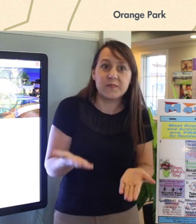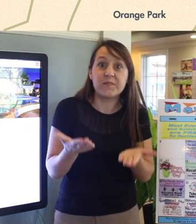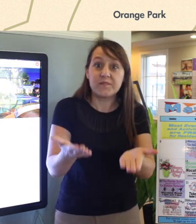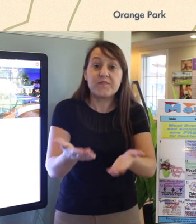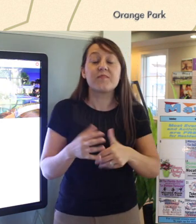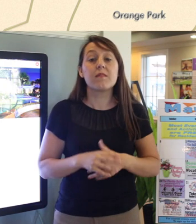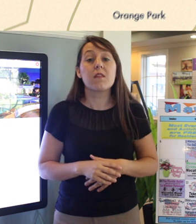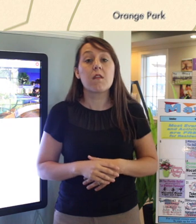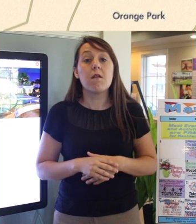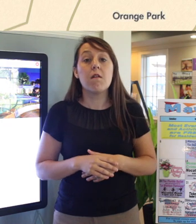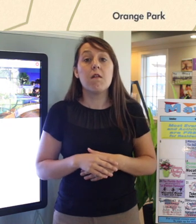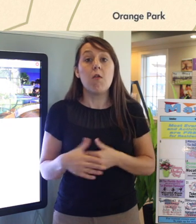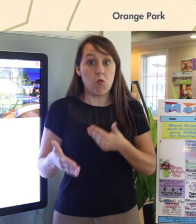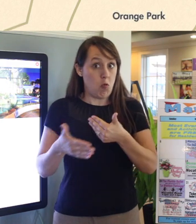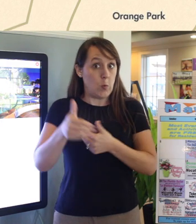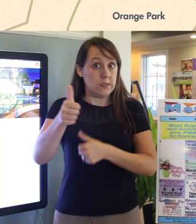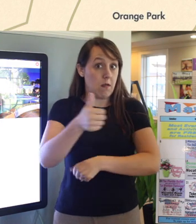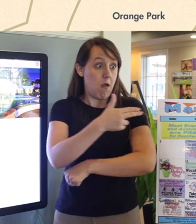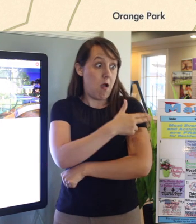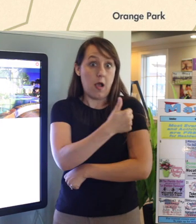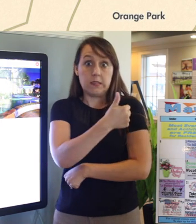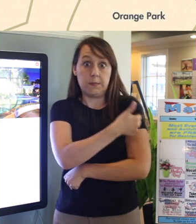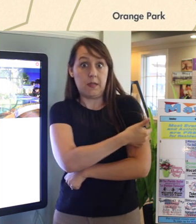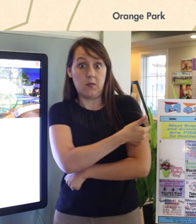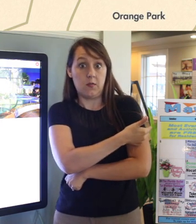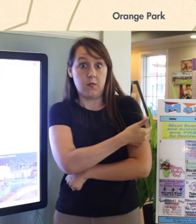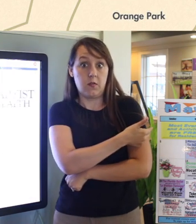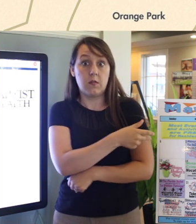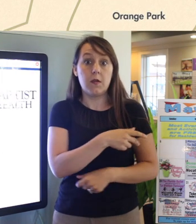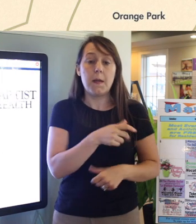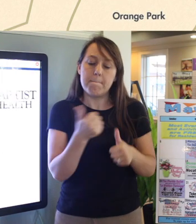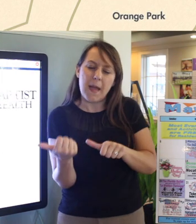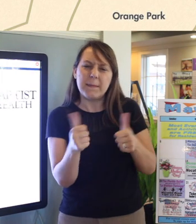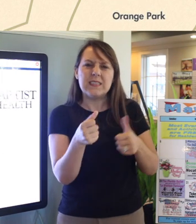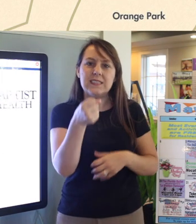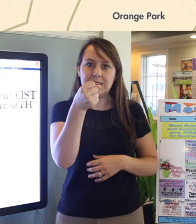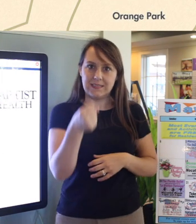Your closest hospital is Baptist South